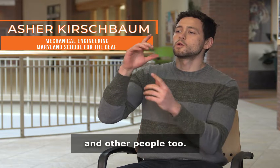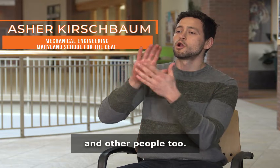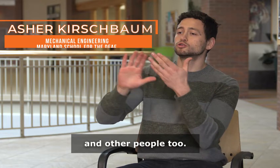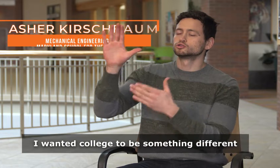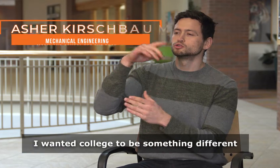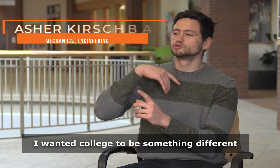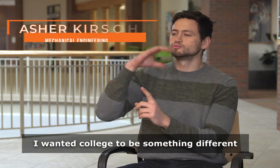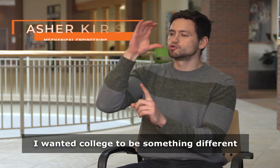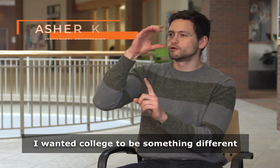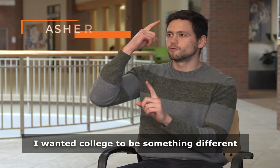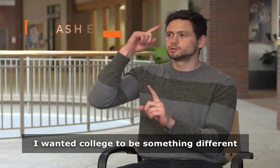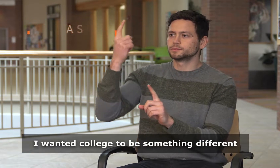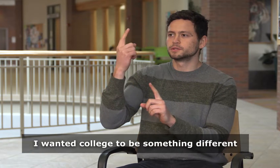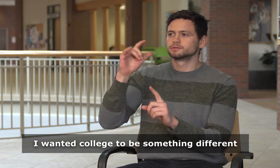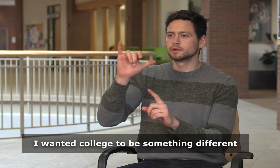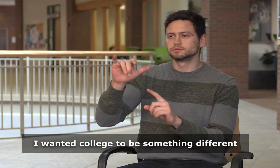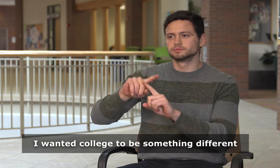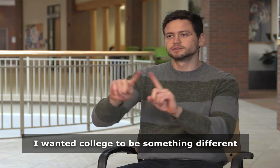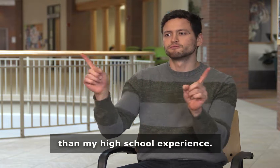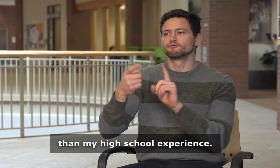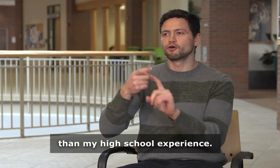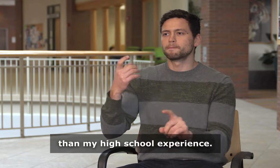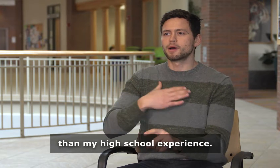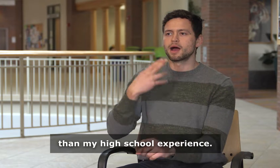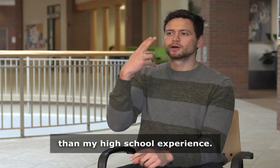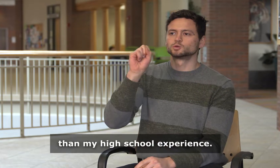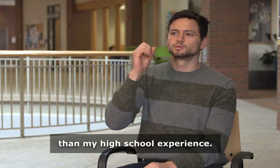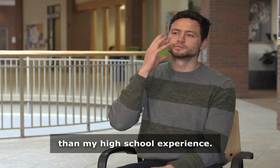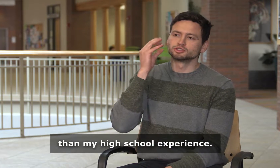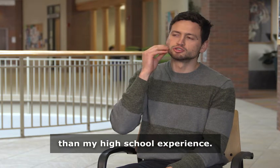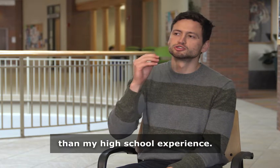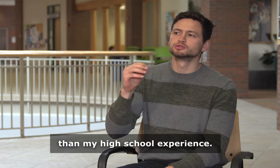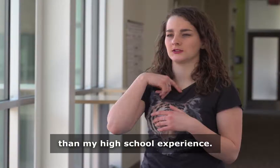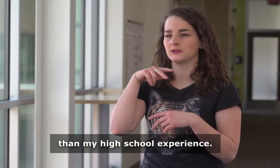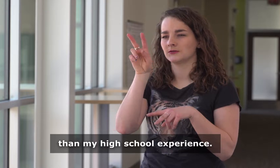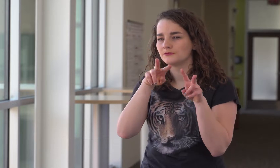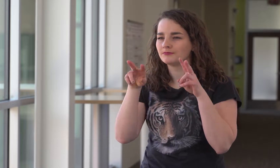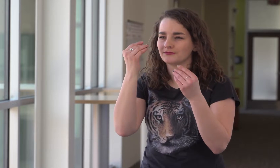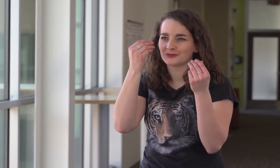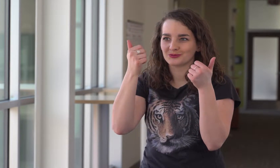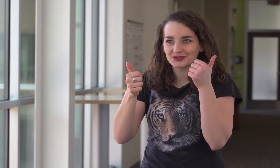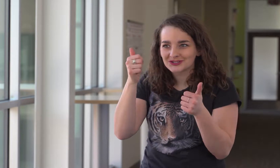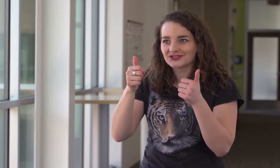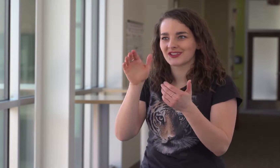I wanted college to be something different than my high school experience.